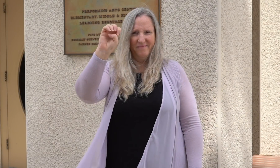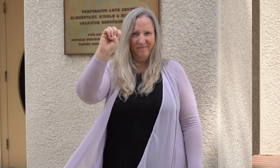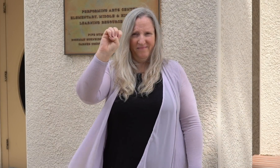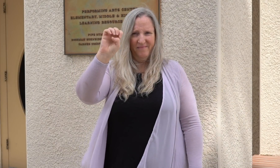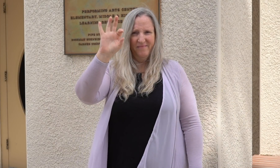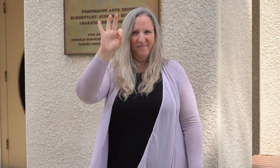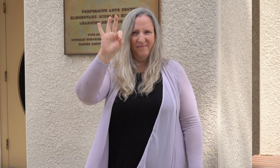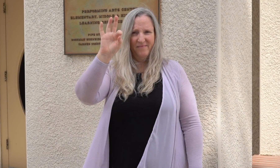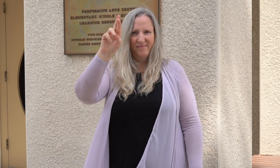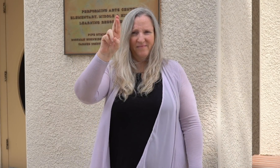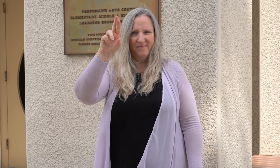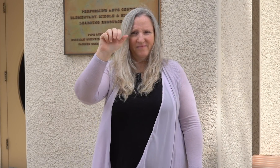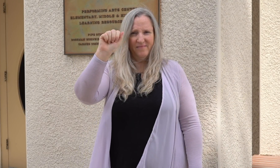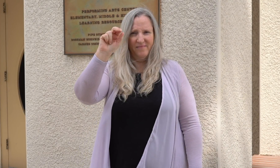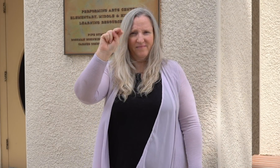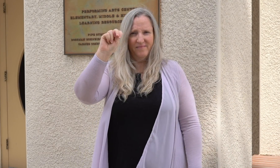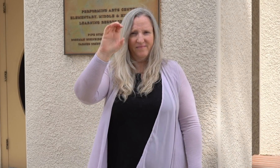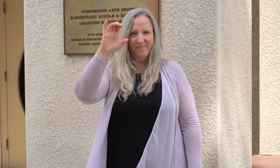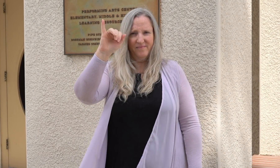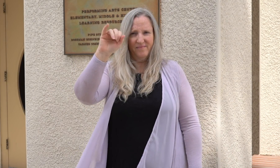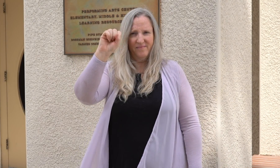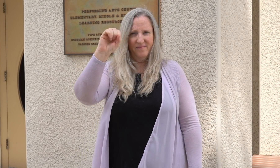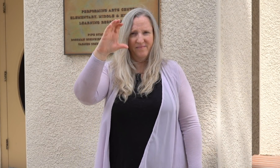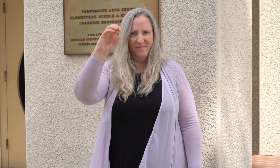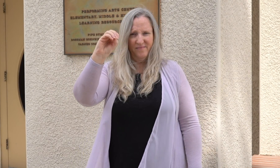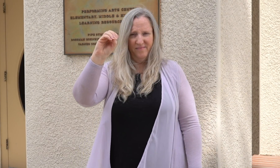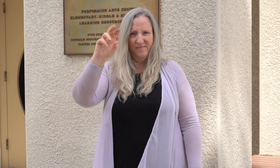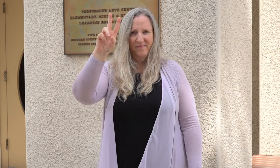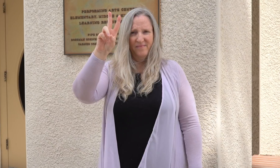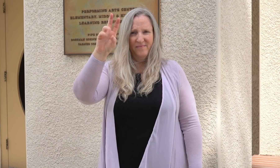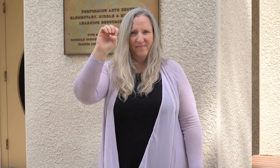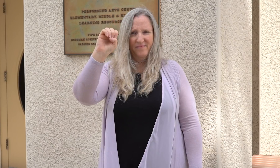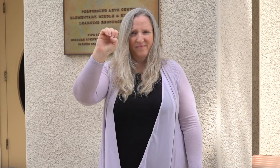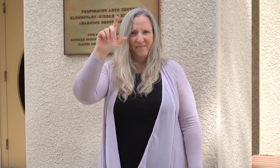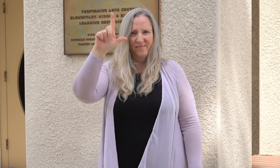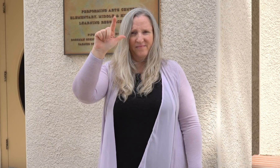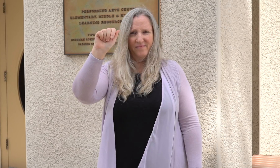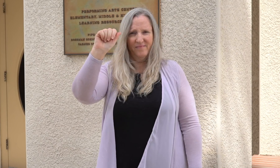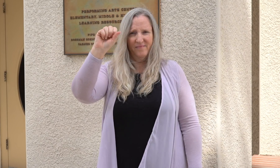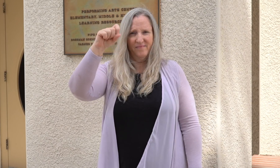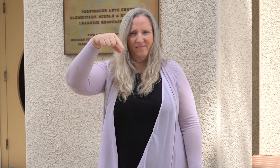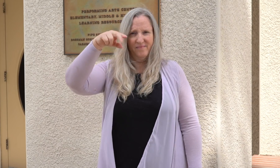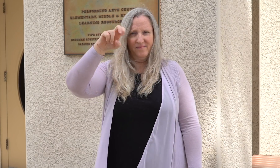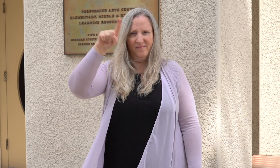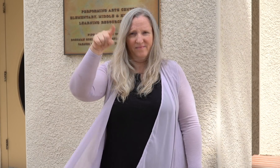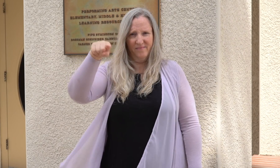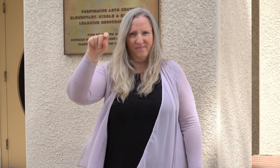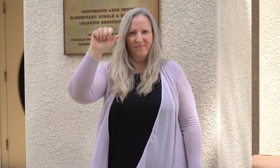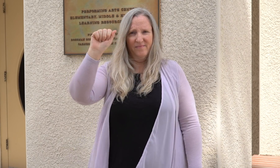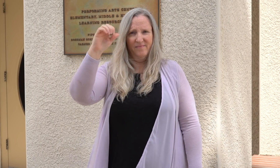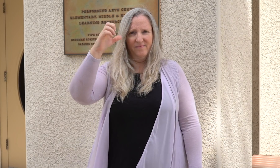AND SAYING THE GRADUATES NAMES. THEY TAKE A DIPLOMA FROM THE LEFT SIDE OF THE SCREEN AND PASS IT TO THE RIGHT TO THE NEXT TEACHER AND THEN TO